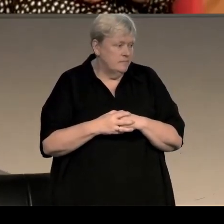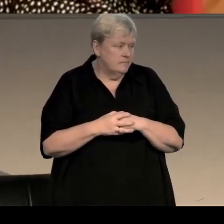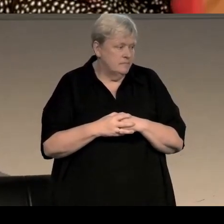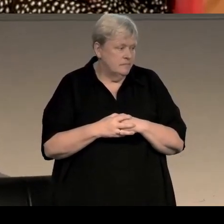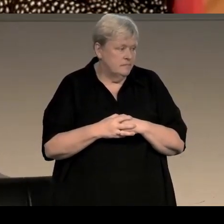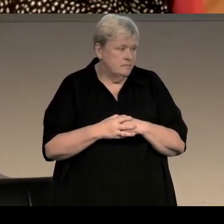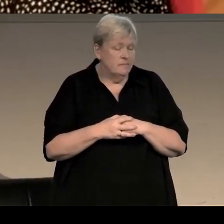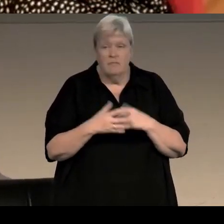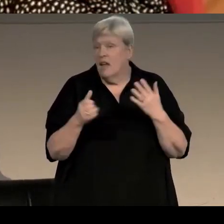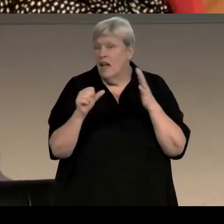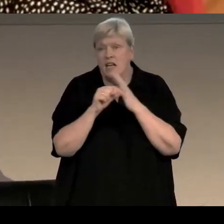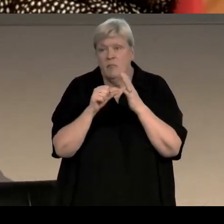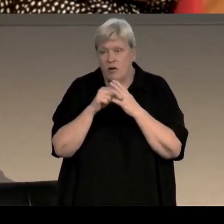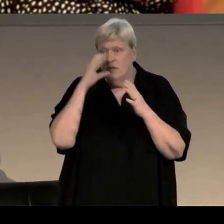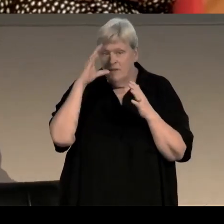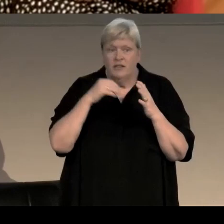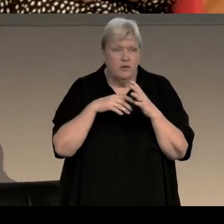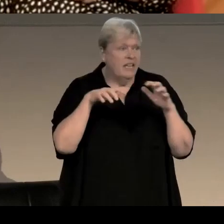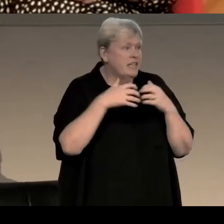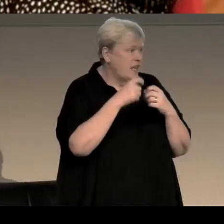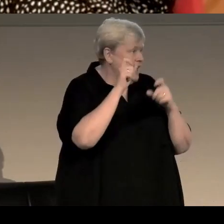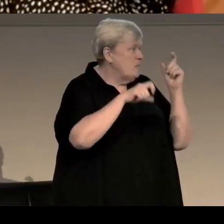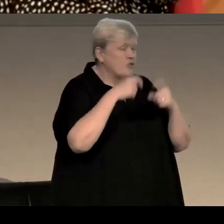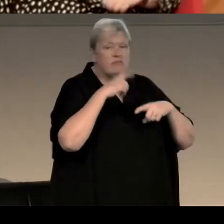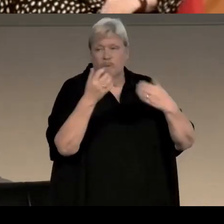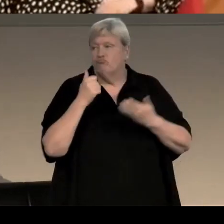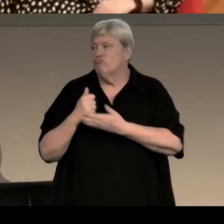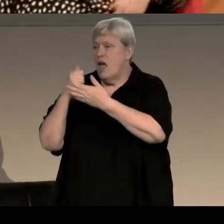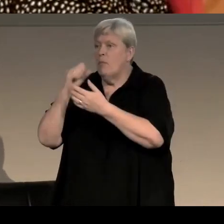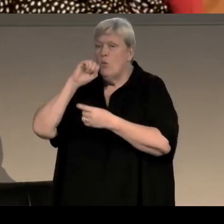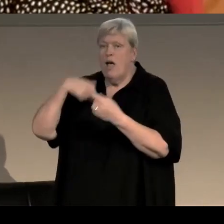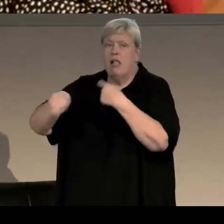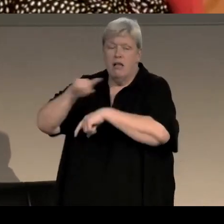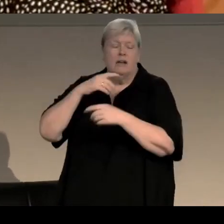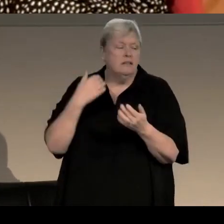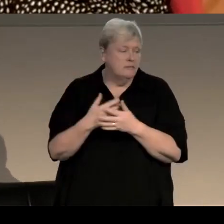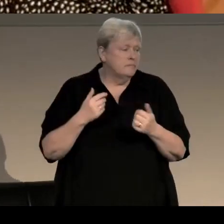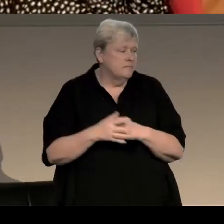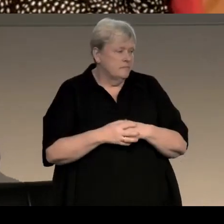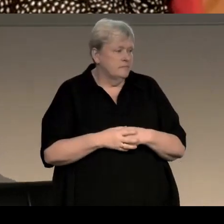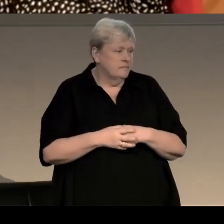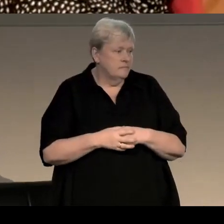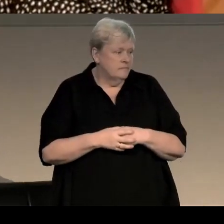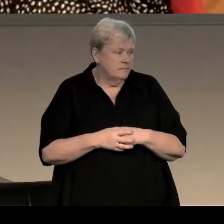If you're struggling at all though, the tech team can help you with that, they will see what you're doing, but just raise your hand and then there's a wee button.